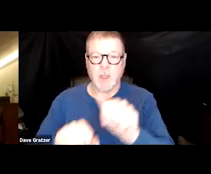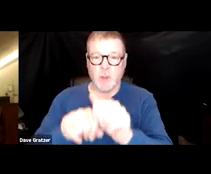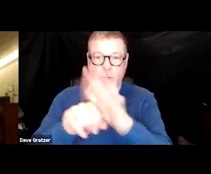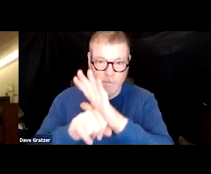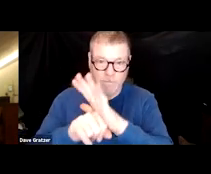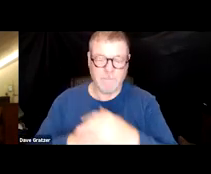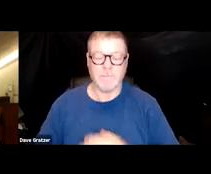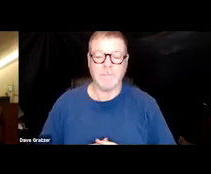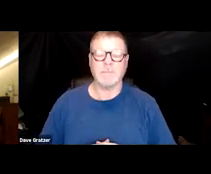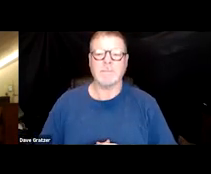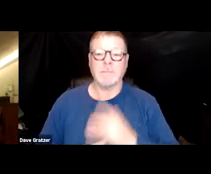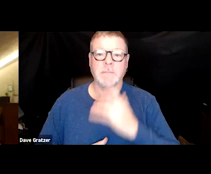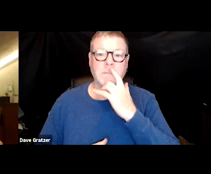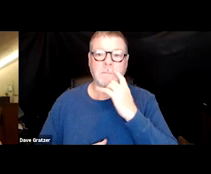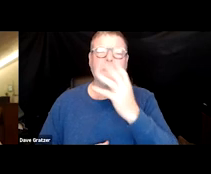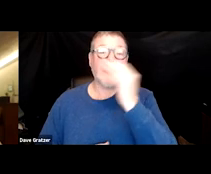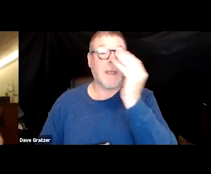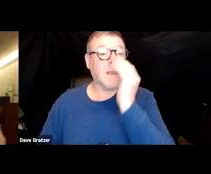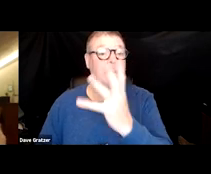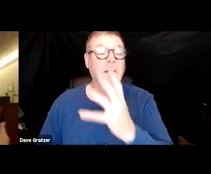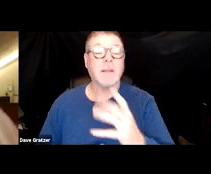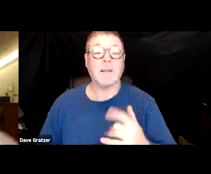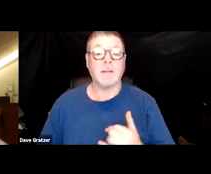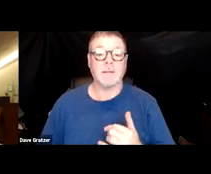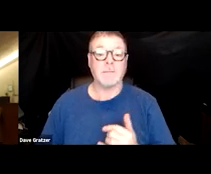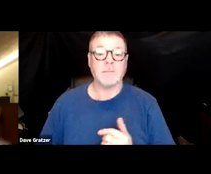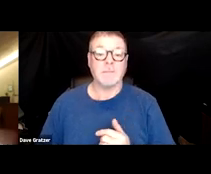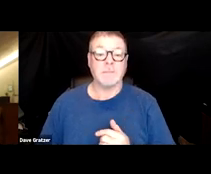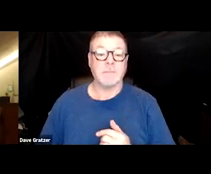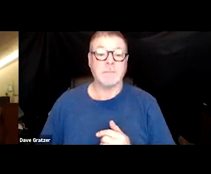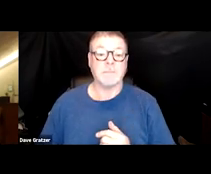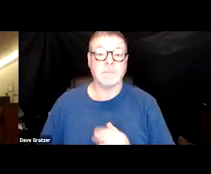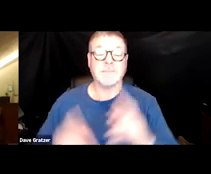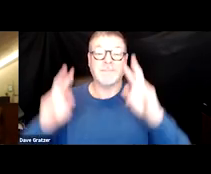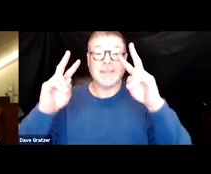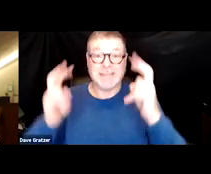and just a quick note about, I entitled my speech or talk